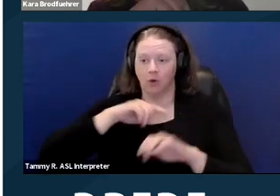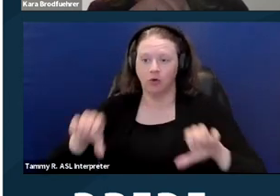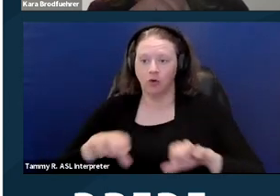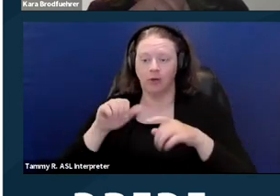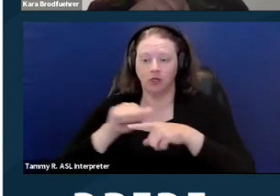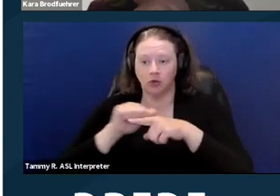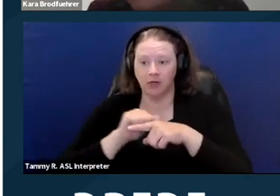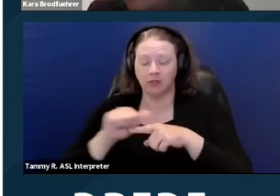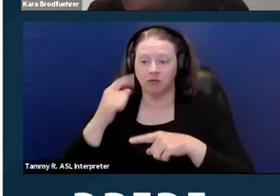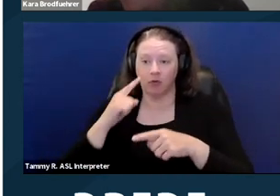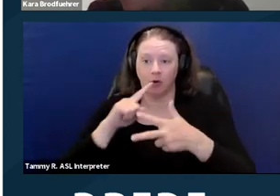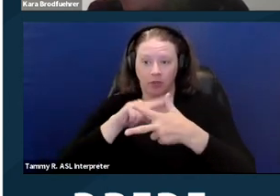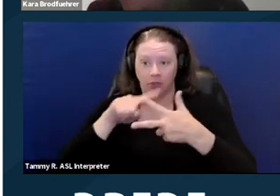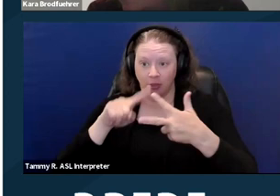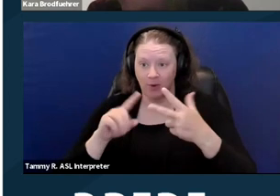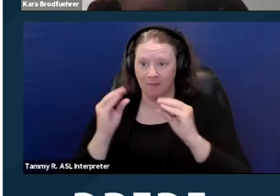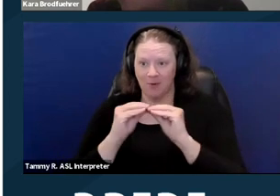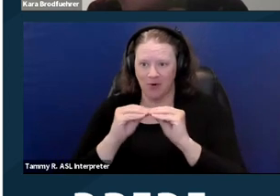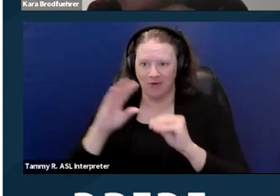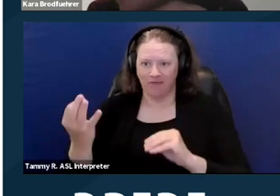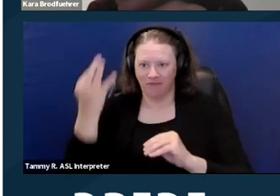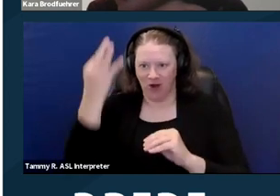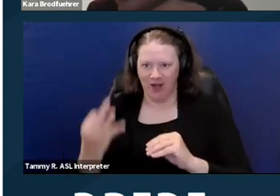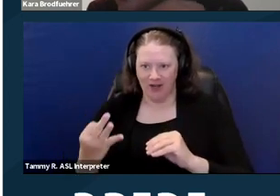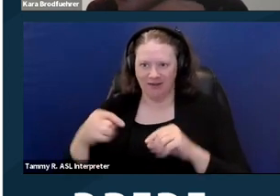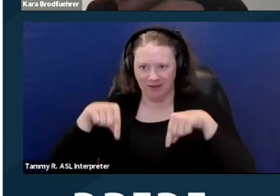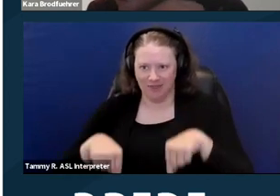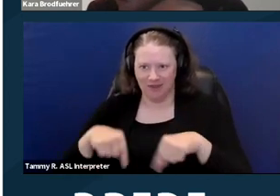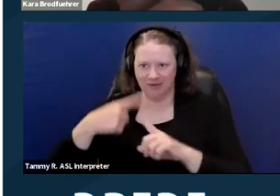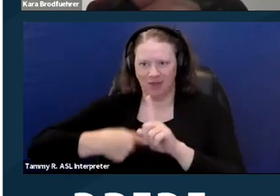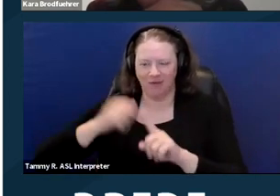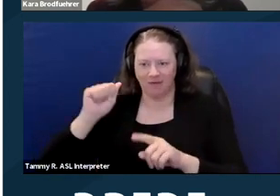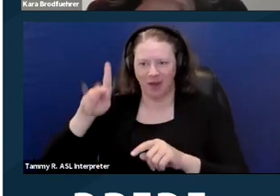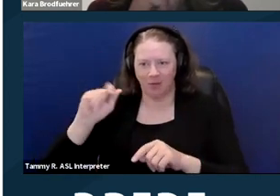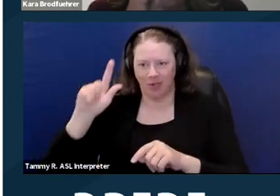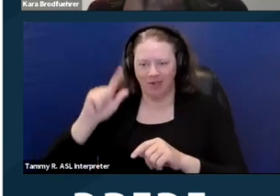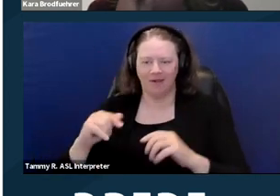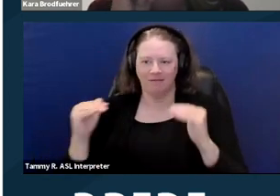for three more Fridays in this month of April, Fair Housing Month.